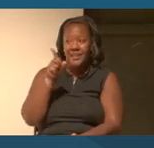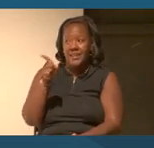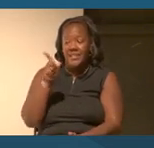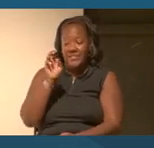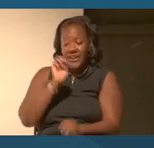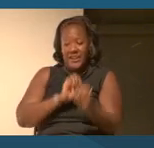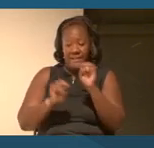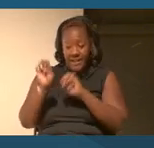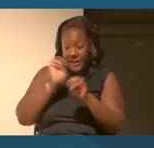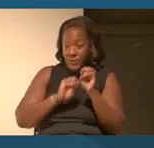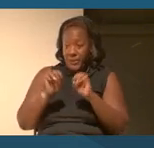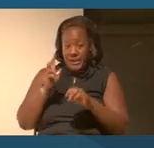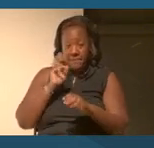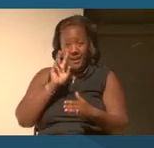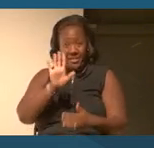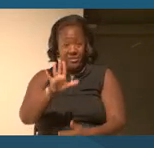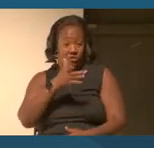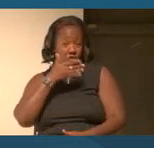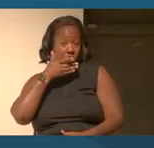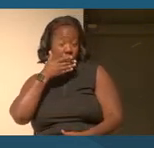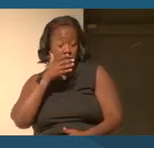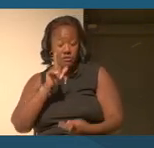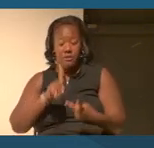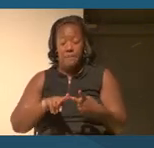by color, by language etc.